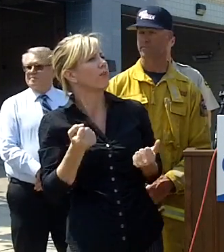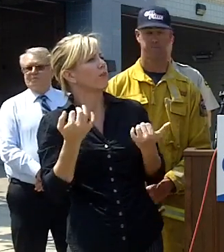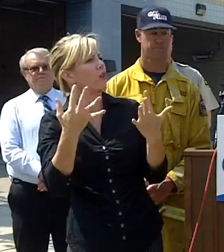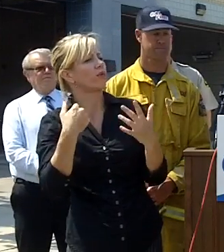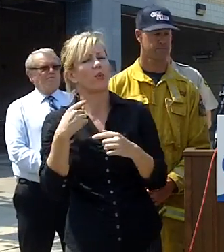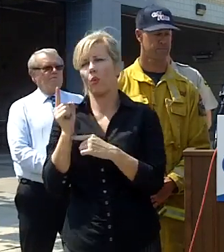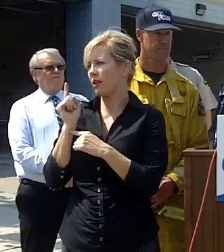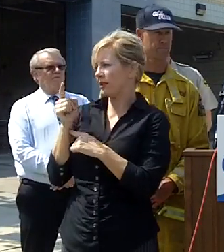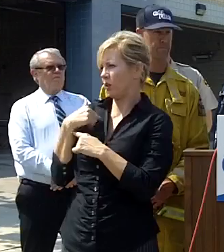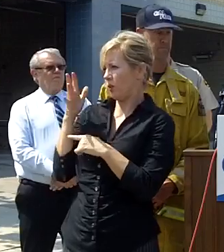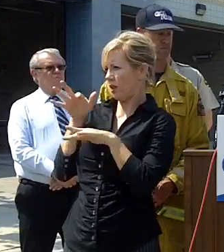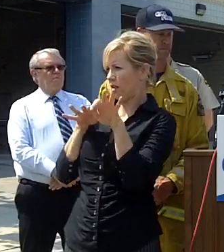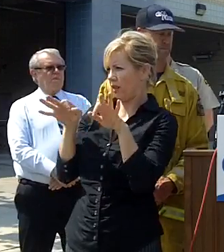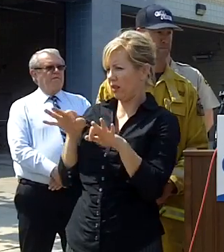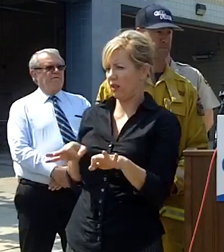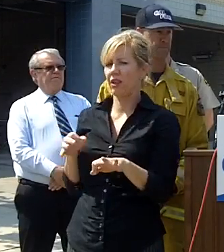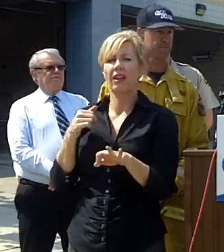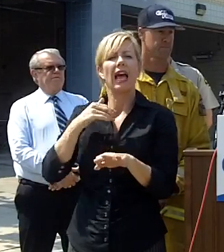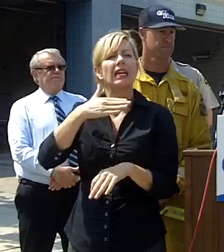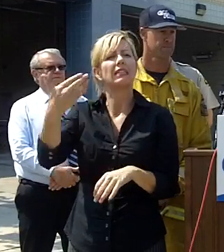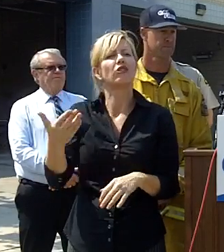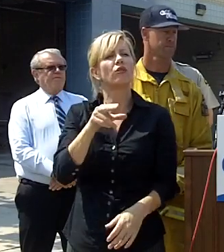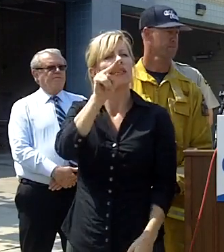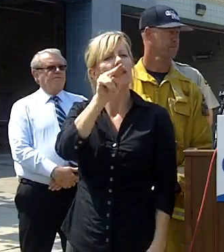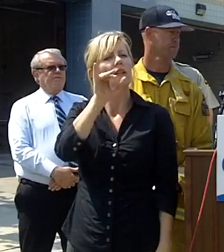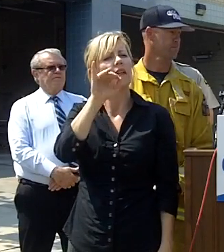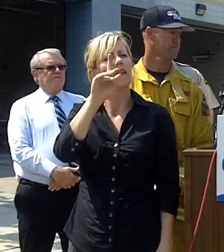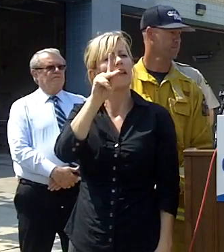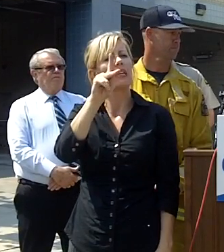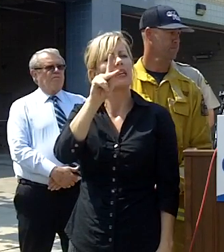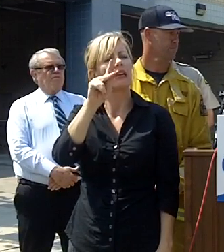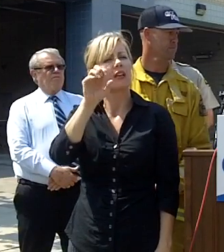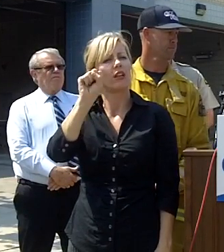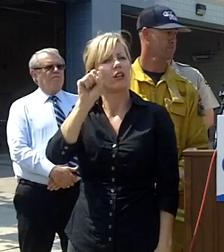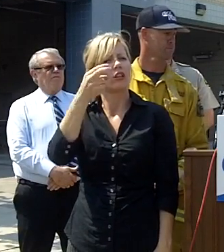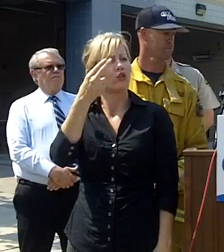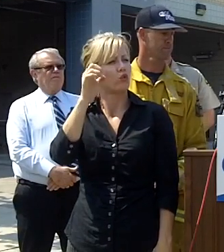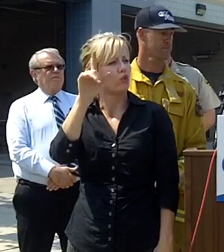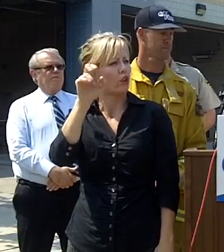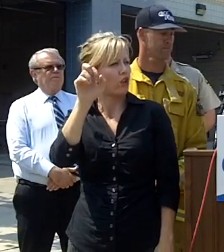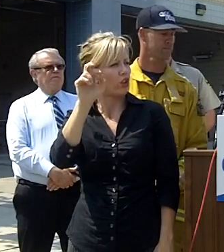to introduce Nick sure his battalion chief with cAL FIRE Nick was just down at the command post